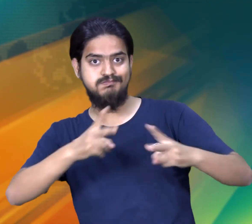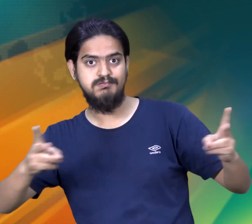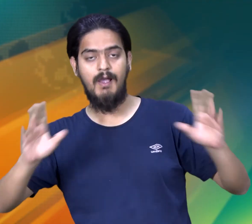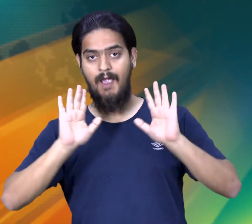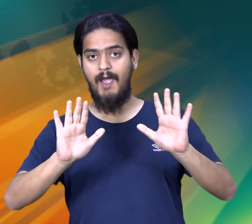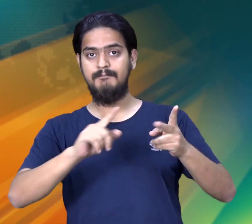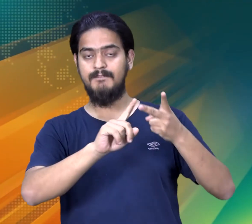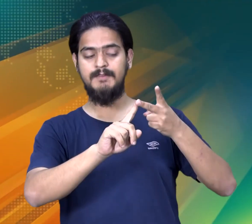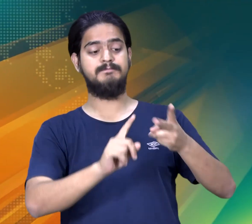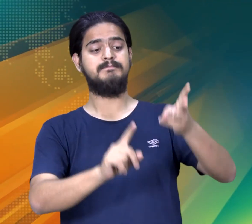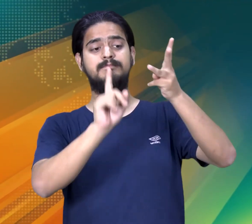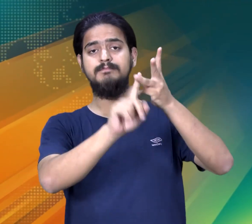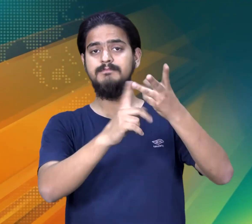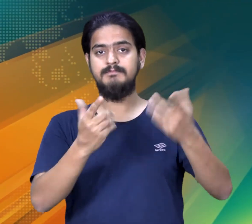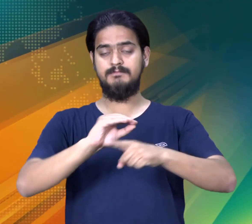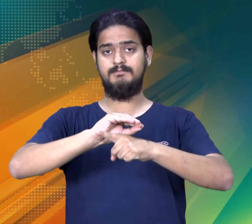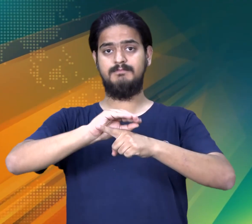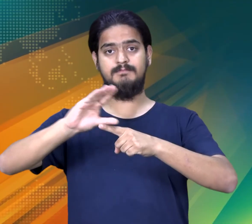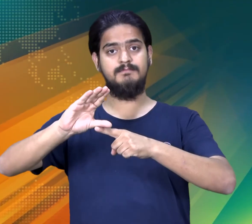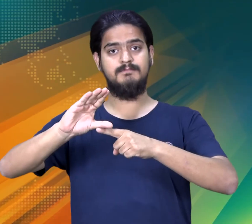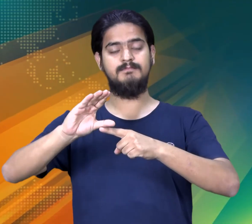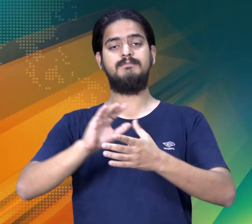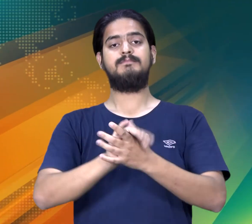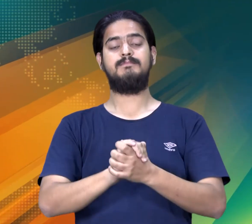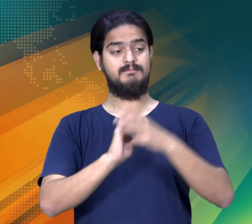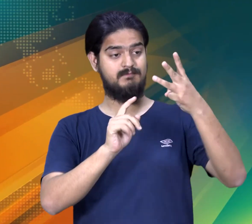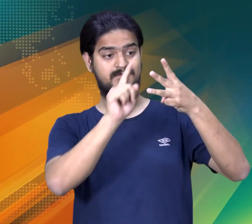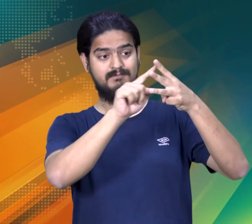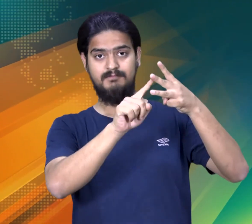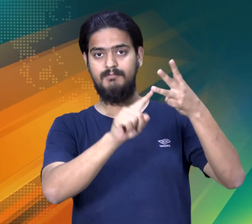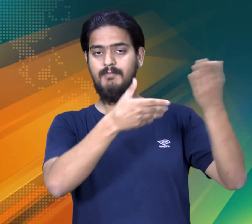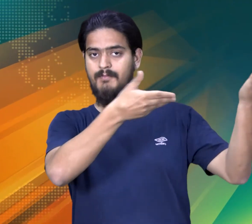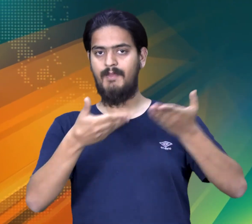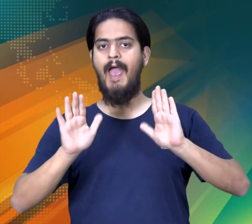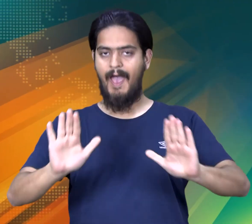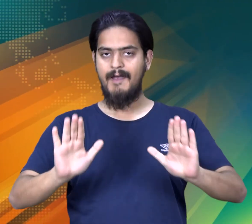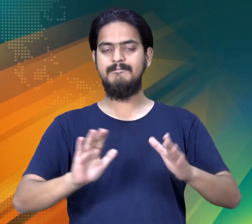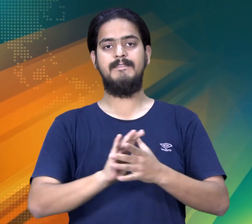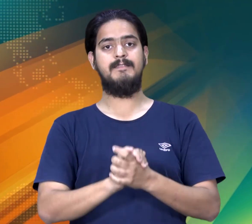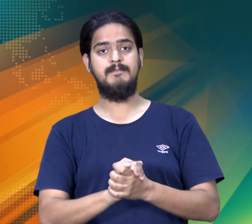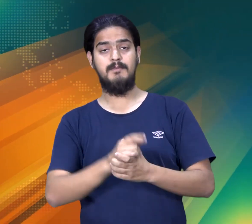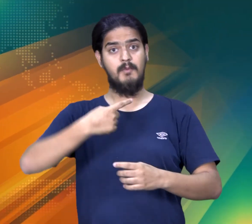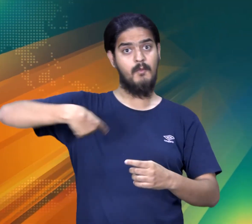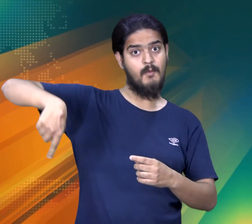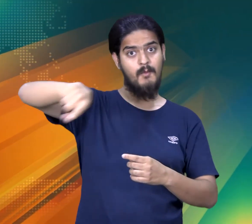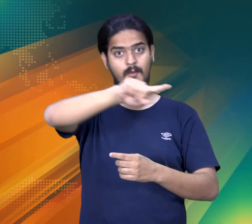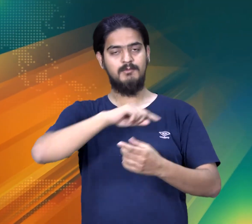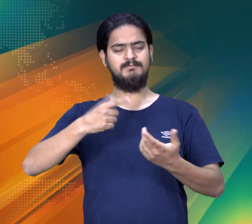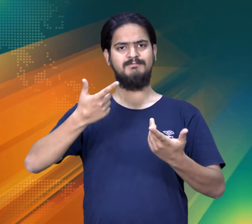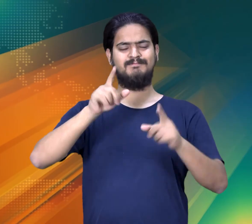training, also we would be having deaf trainers from Centum GRO.